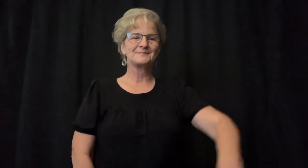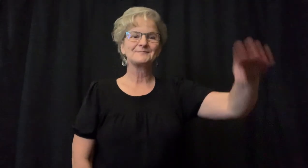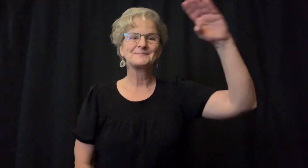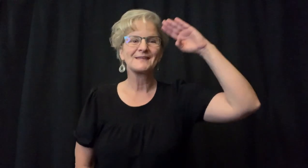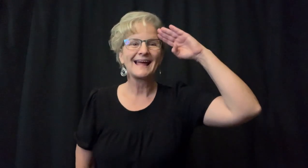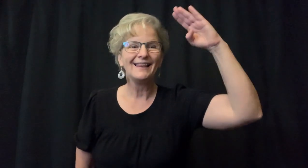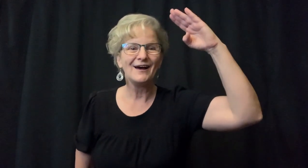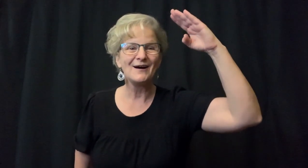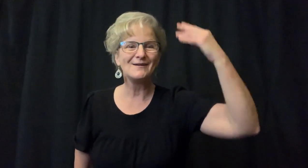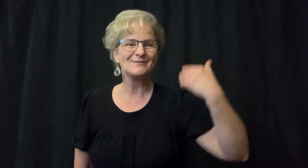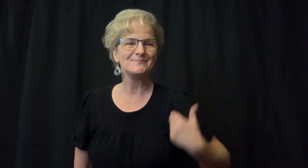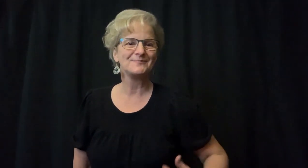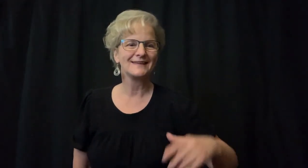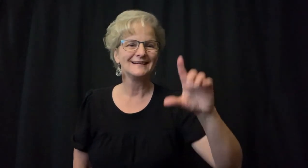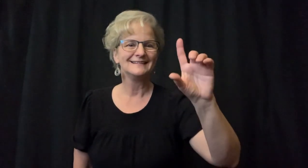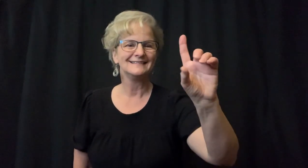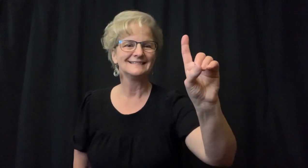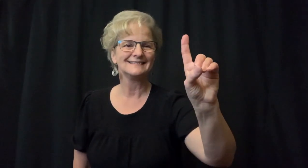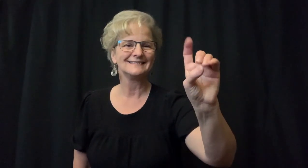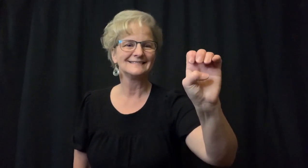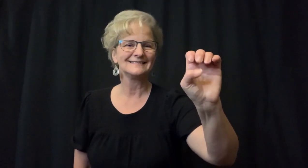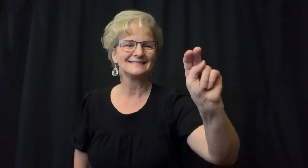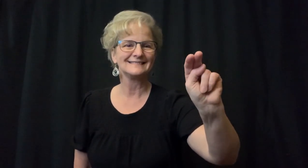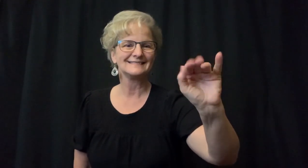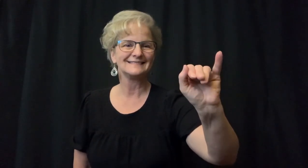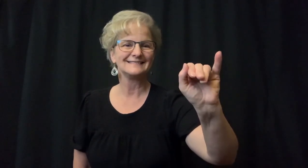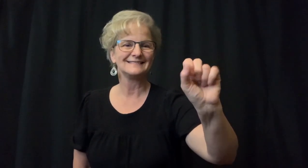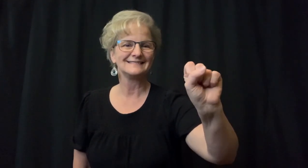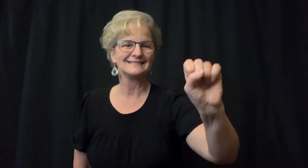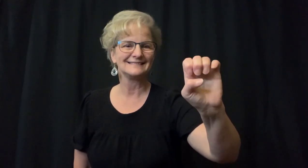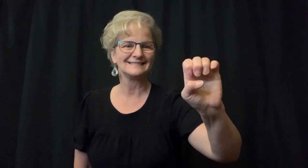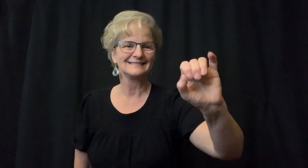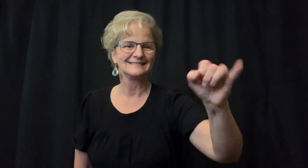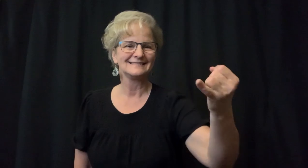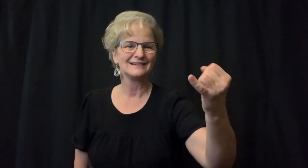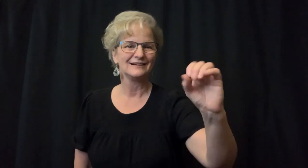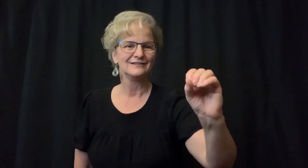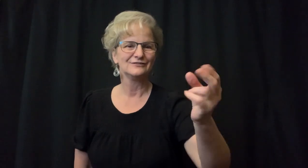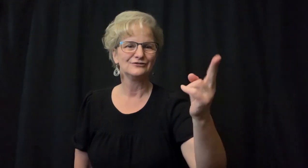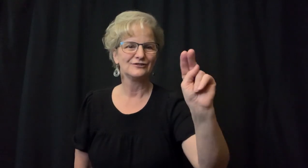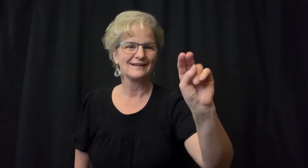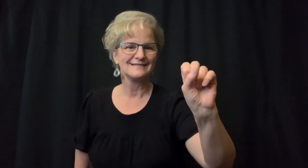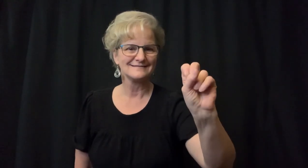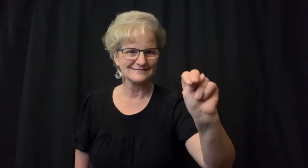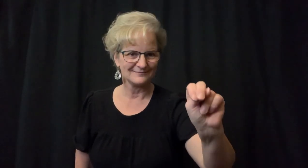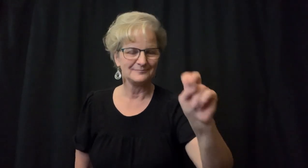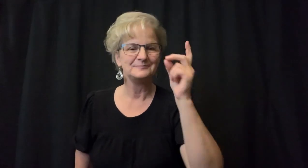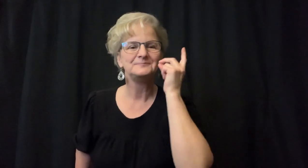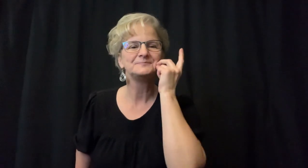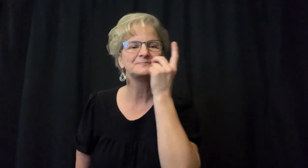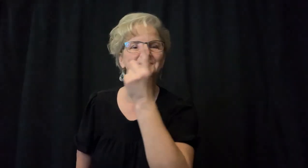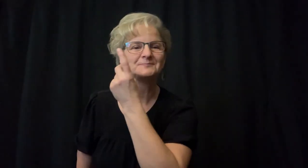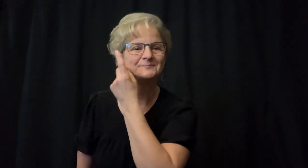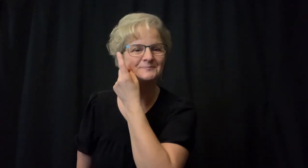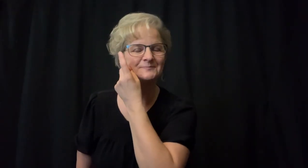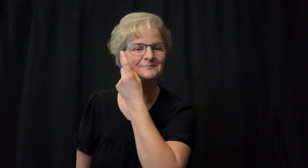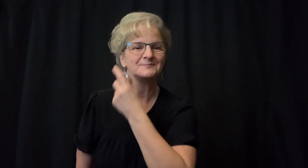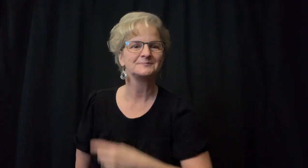Hello, my name is Denise Johnson.